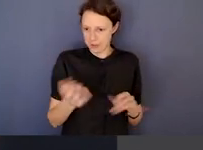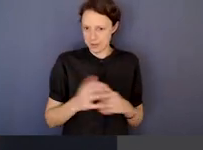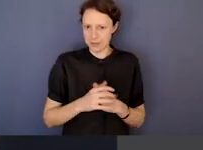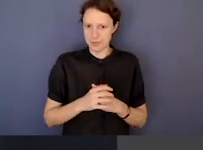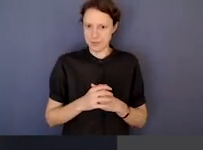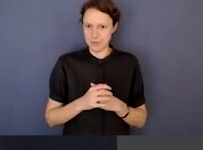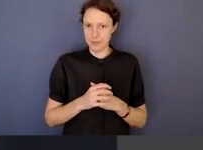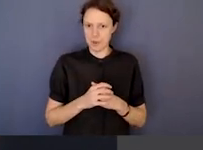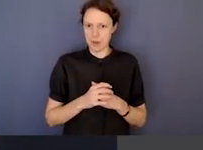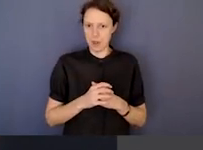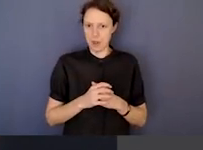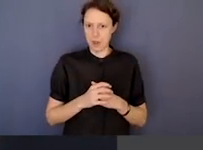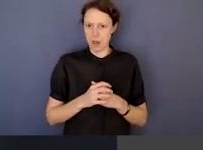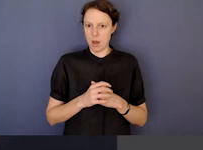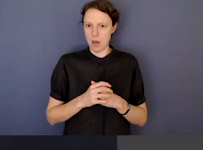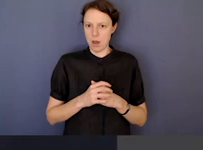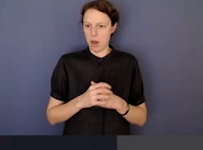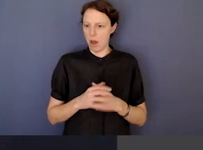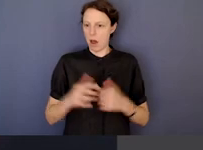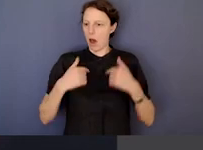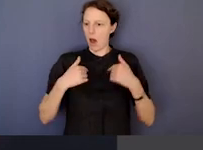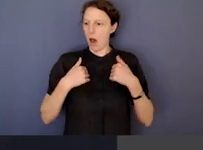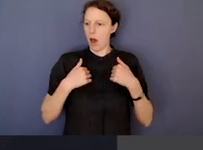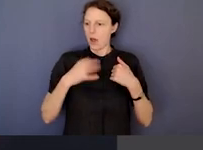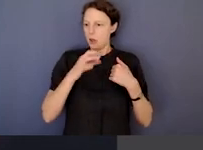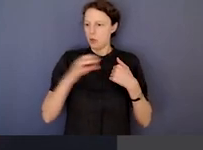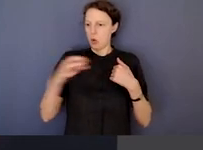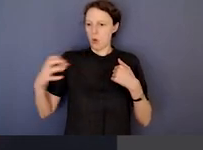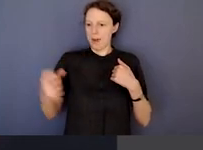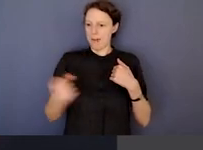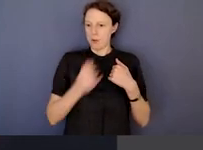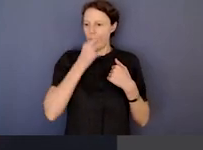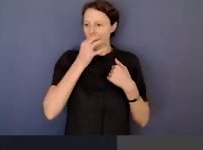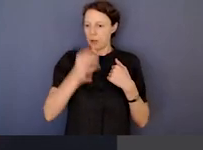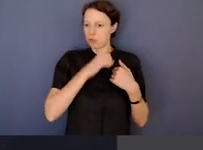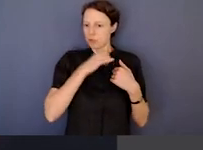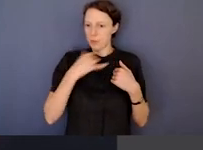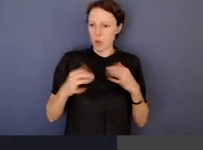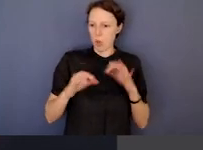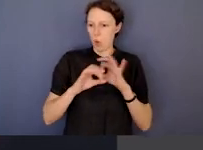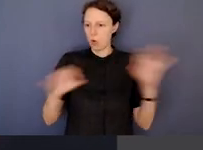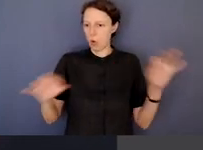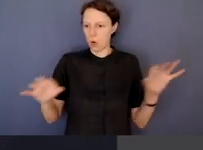and I don't start from the position of asking whether conduct is criminal or not.